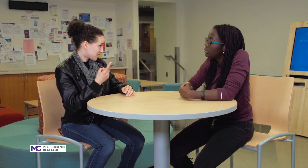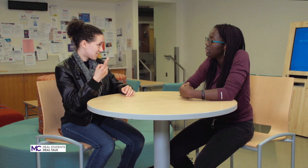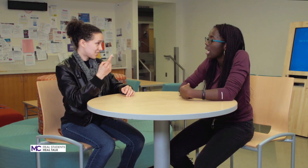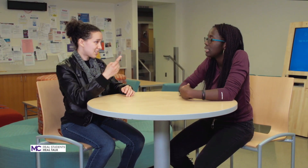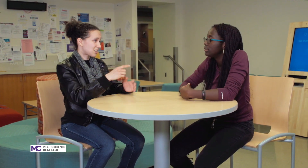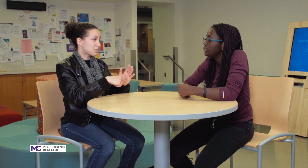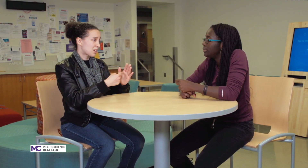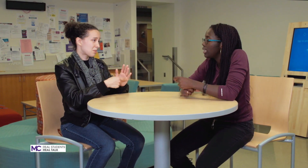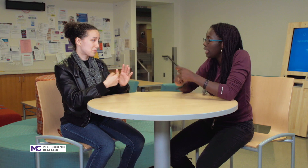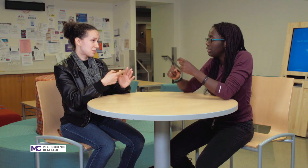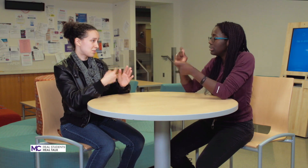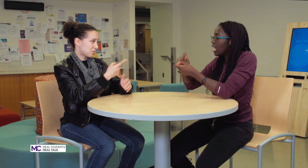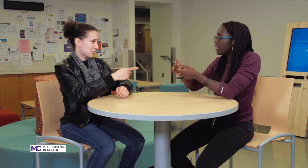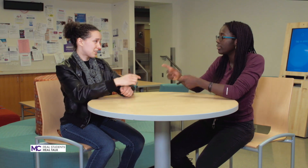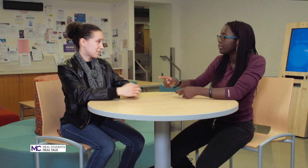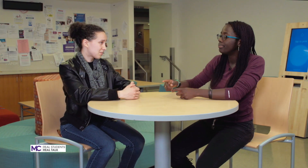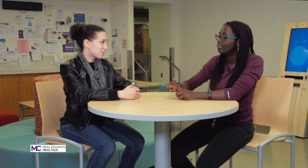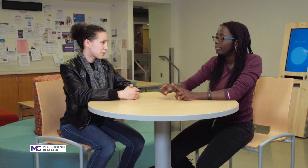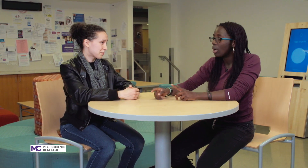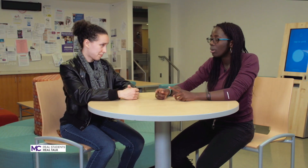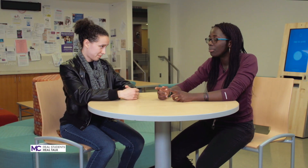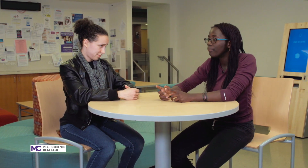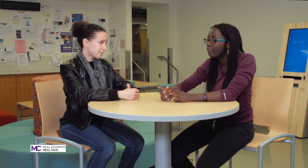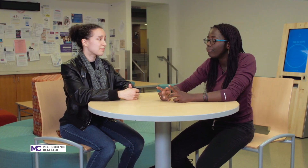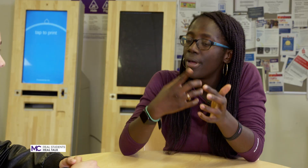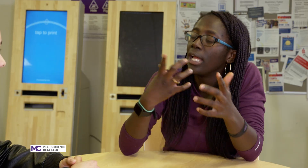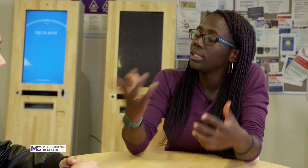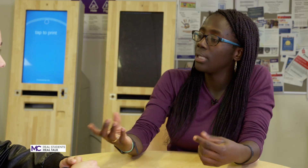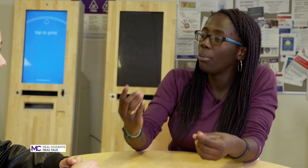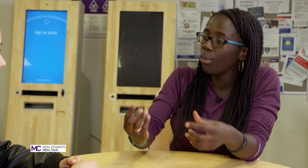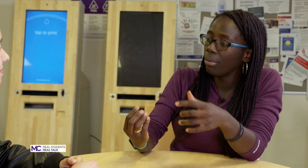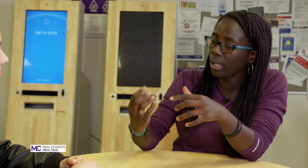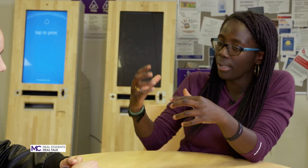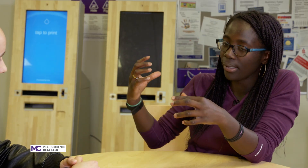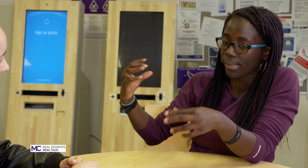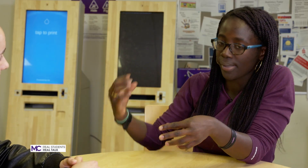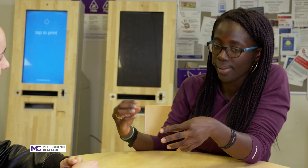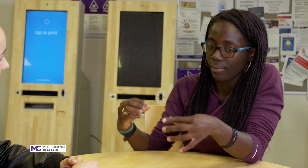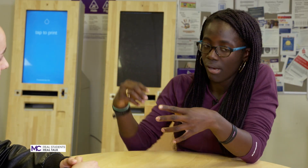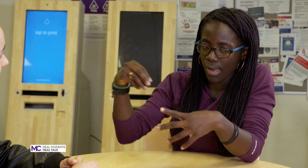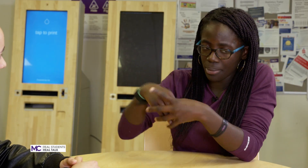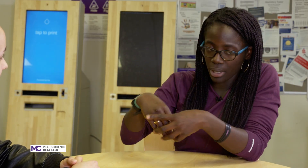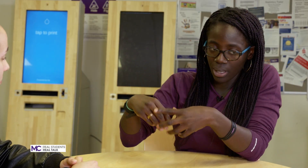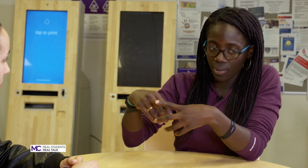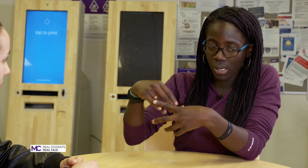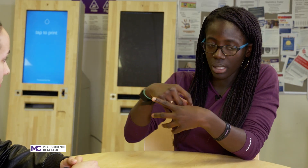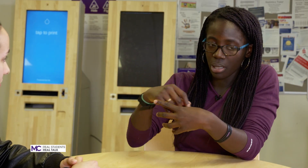yeah exactly and then example would be indeed in the